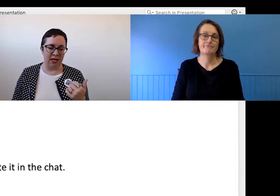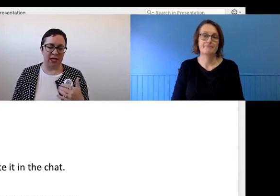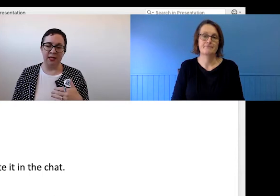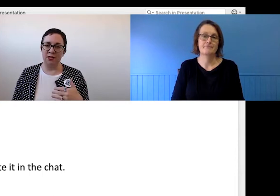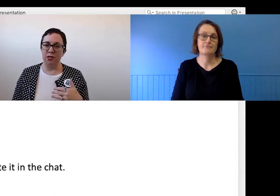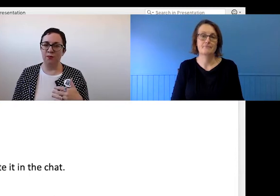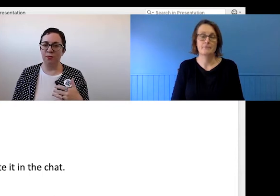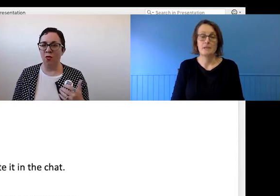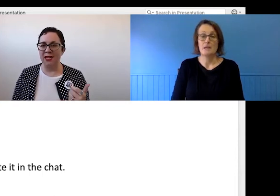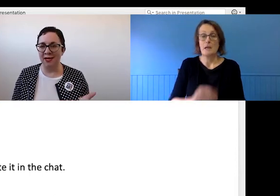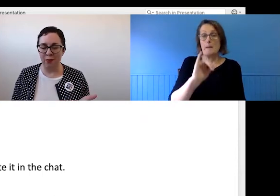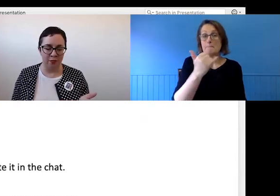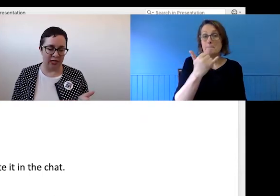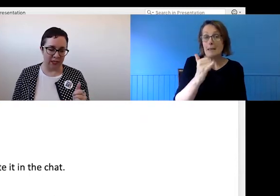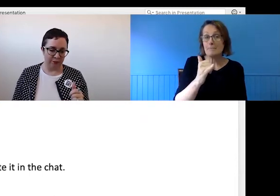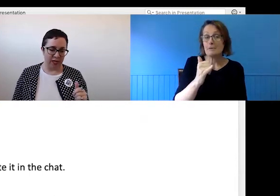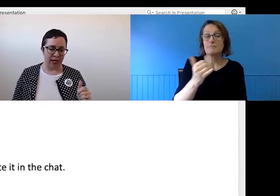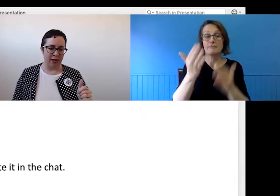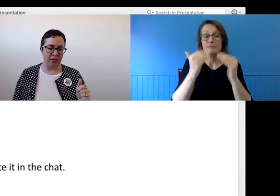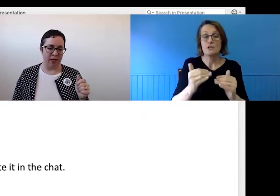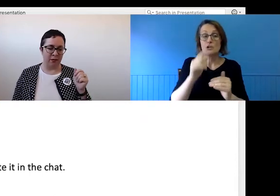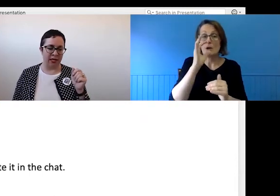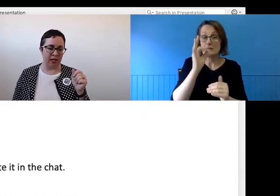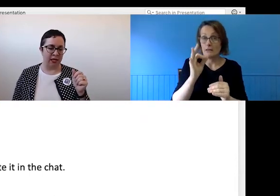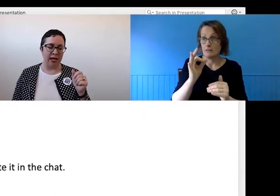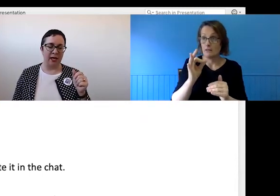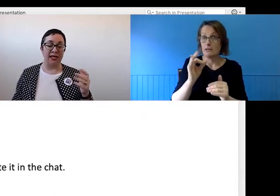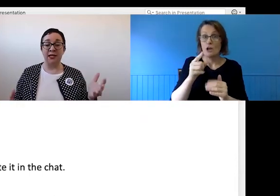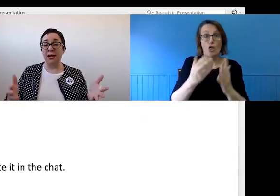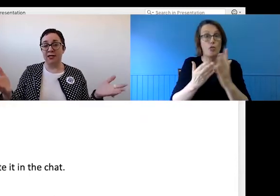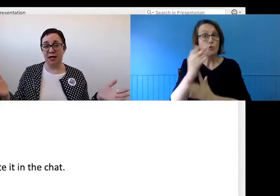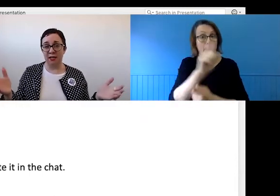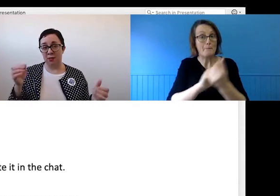is or isn't appropriate within the meeting. In some cases like this